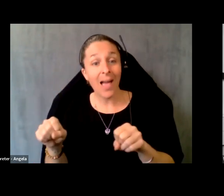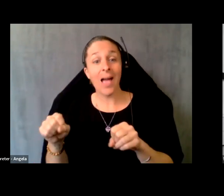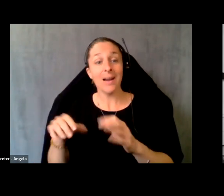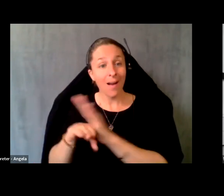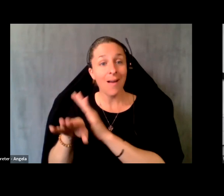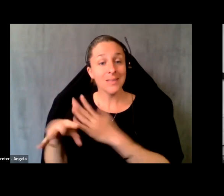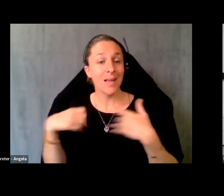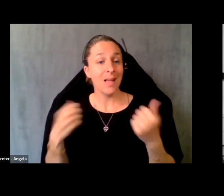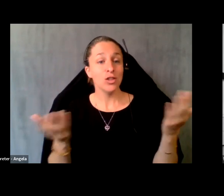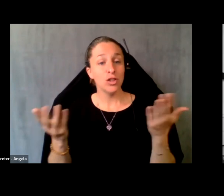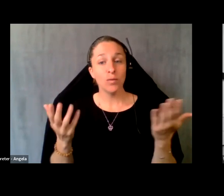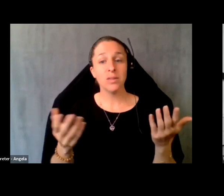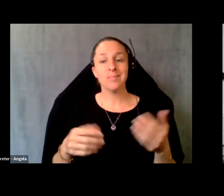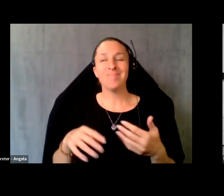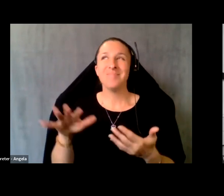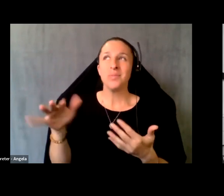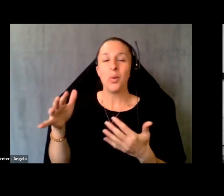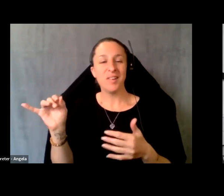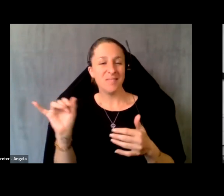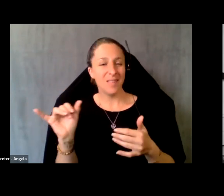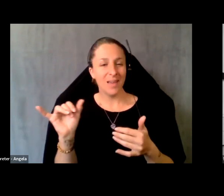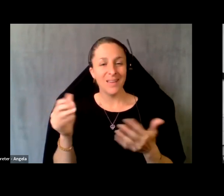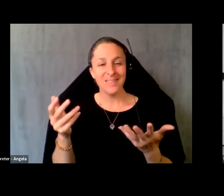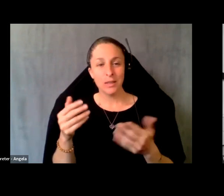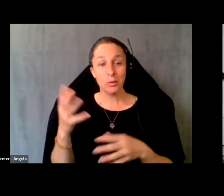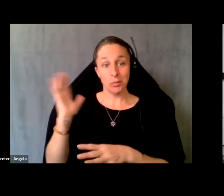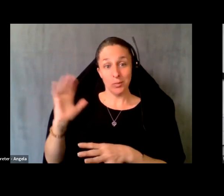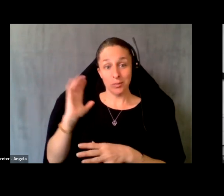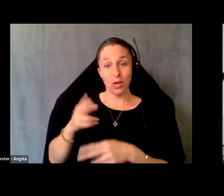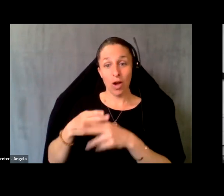really almost sort of like a There used to be something called the Triple a for those